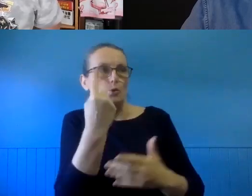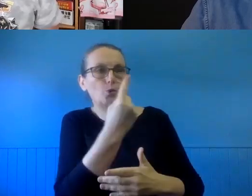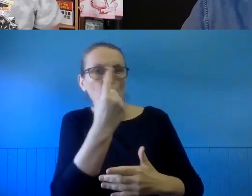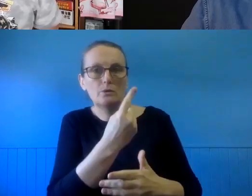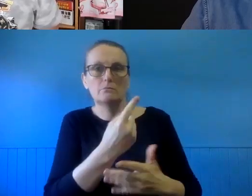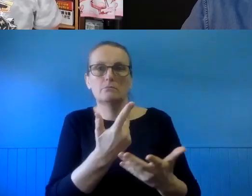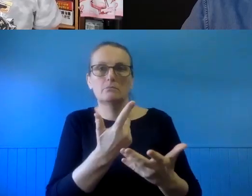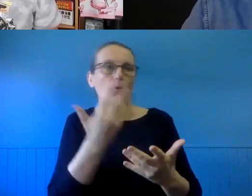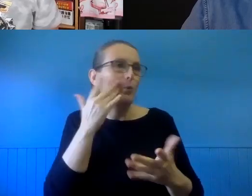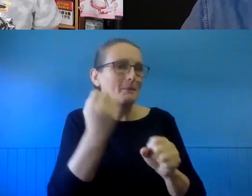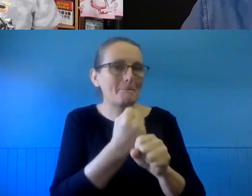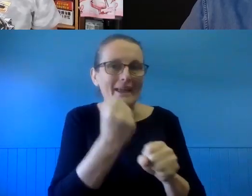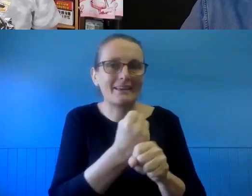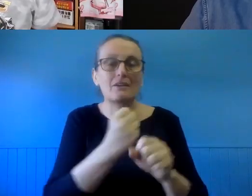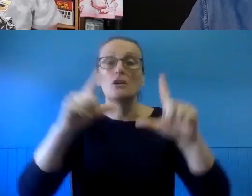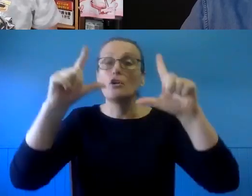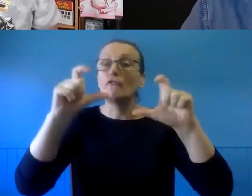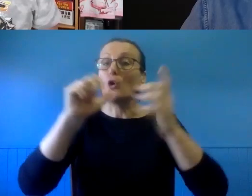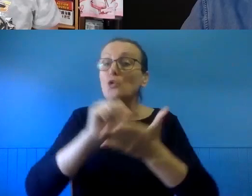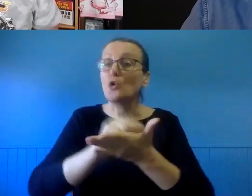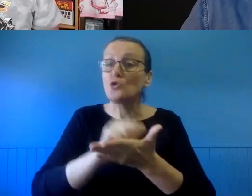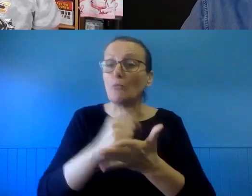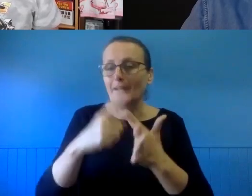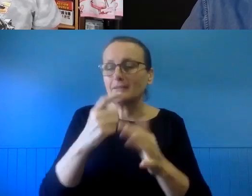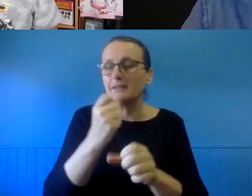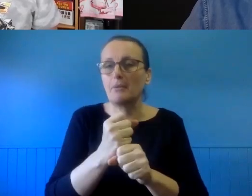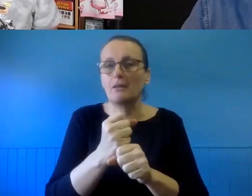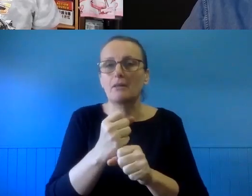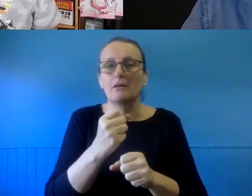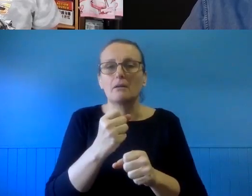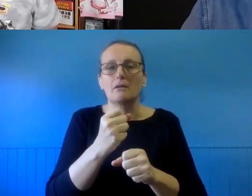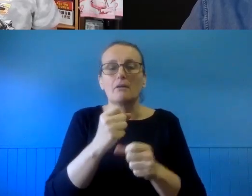Photoshop, for example, can - as part of the export options,